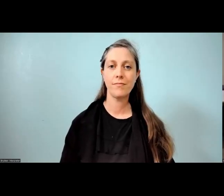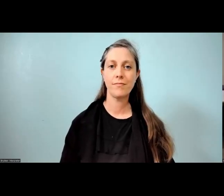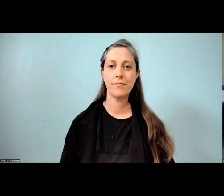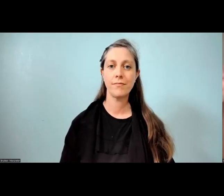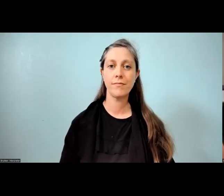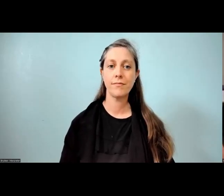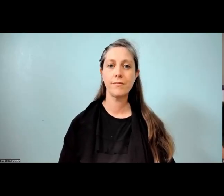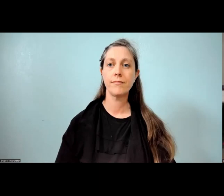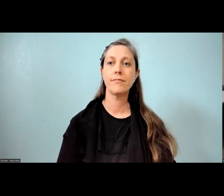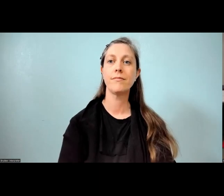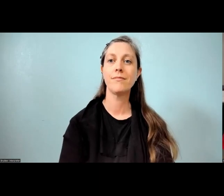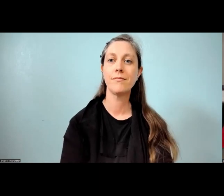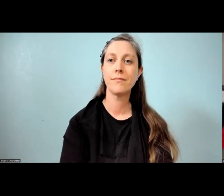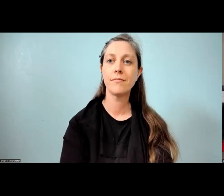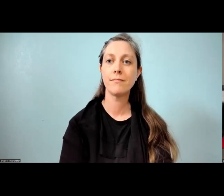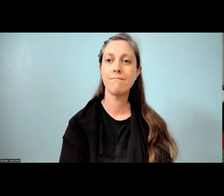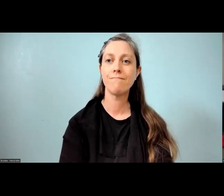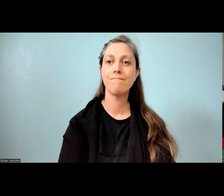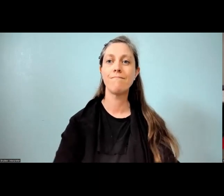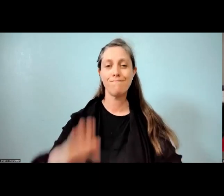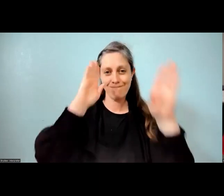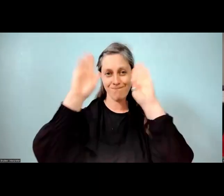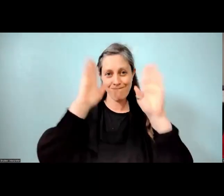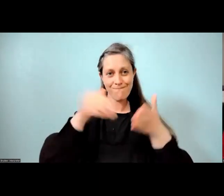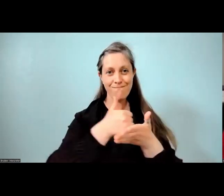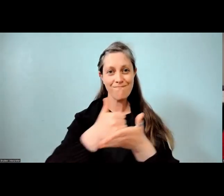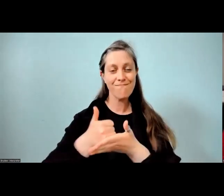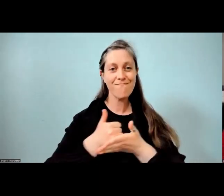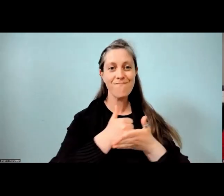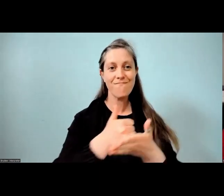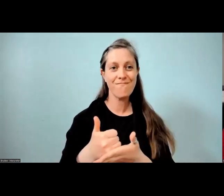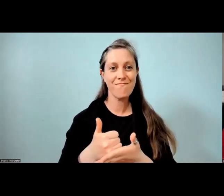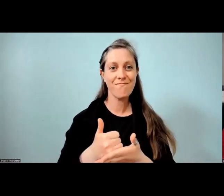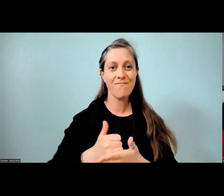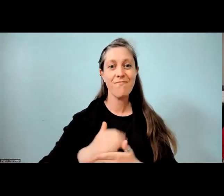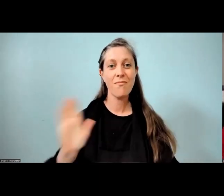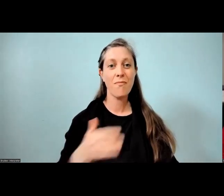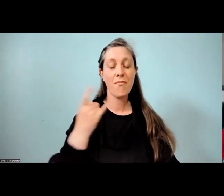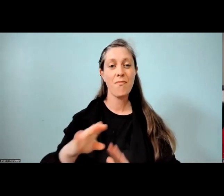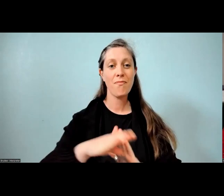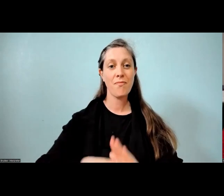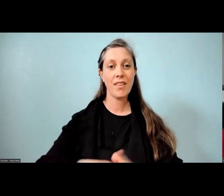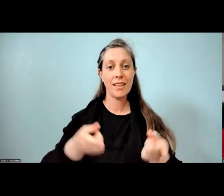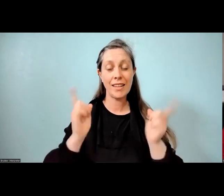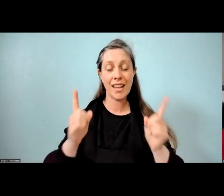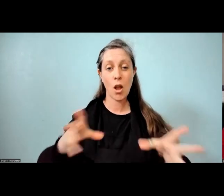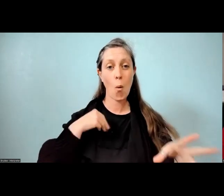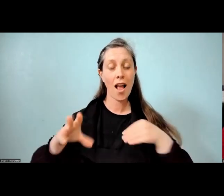Kia ora Tēnā koutou katoa, e mihi ana ki te kaupapa o tā tātou wānanga i te rā nei.